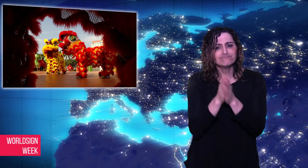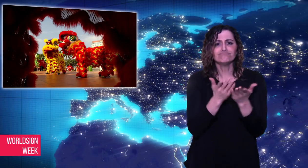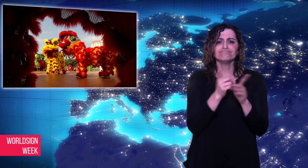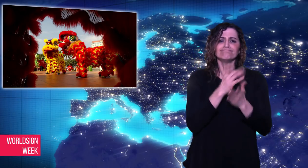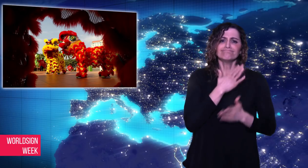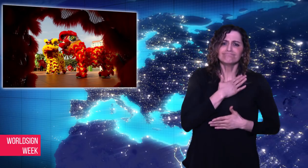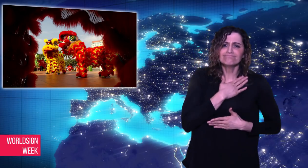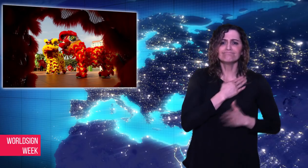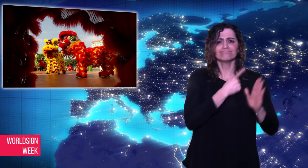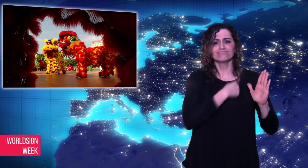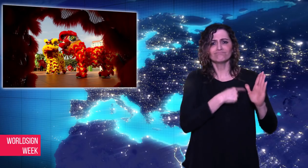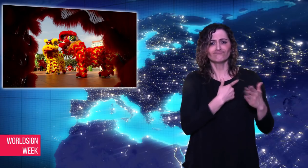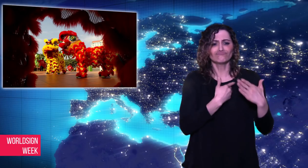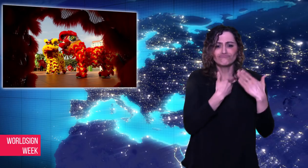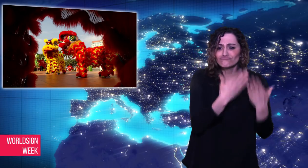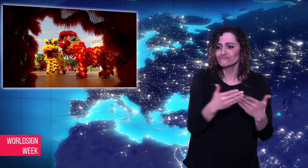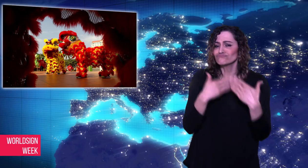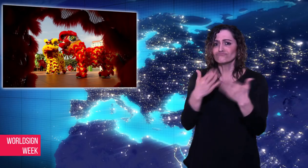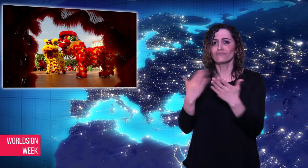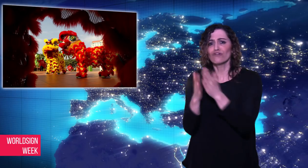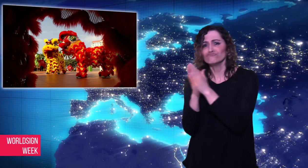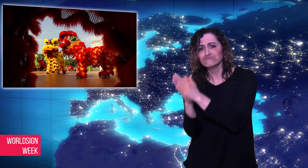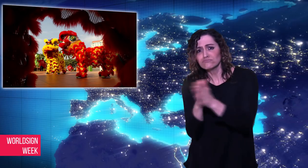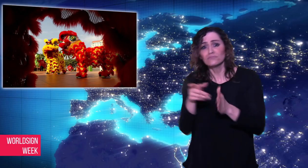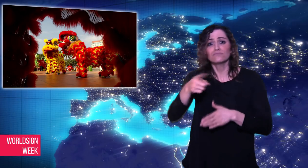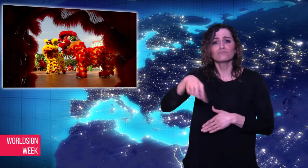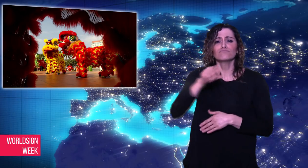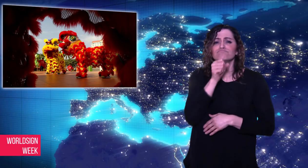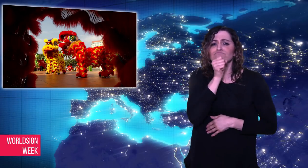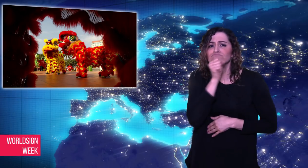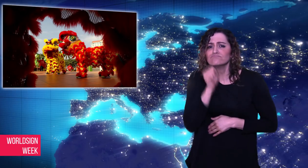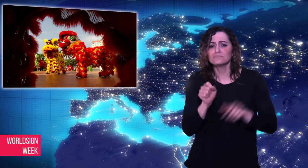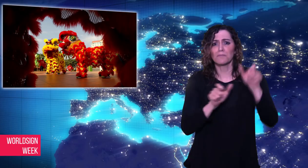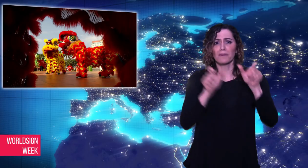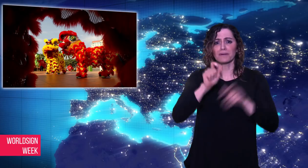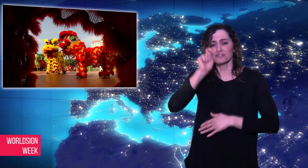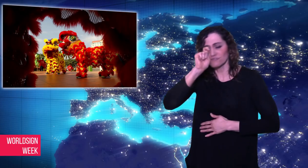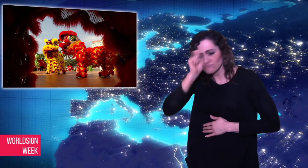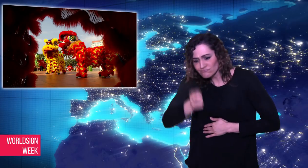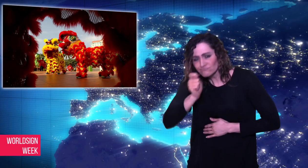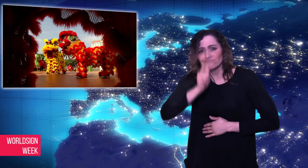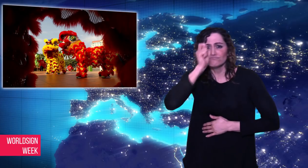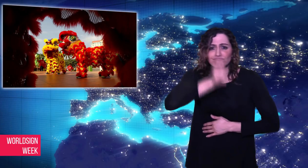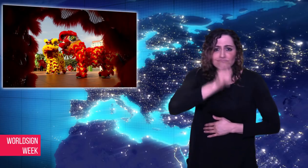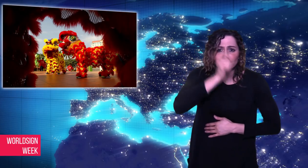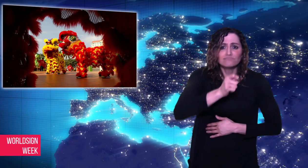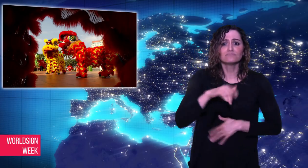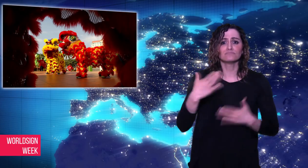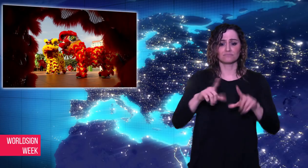blessings to elders, handing out envelopes